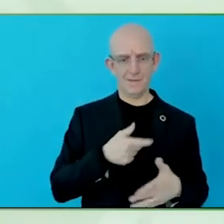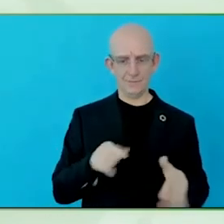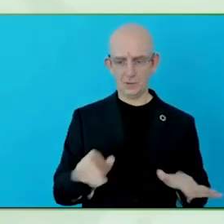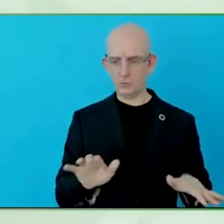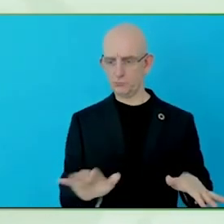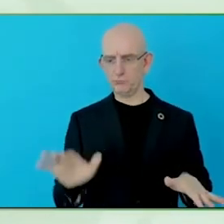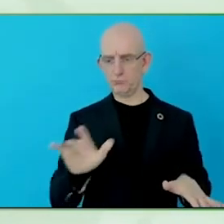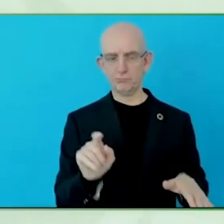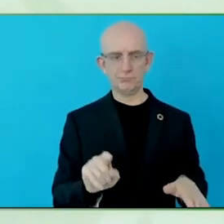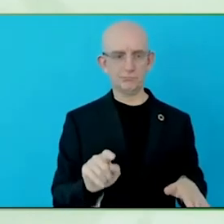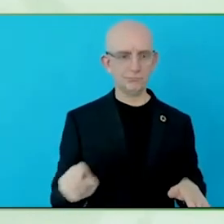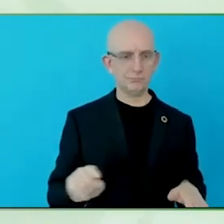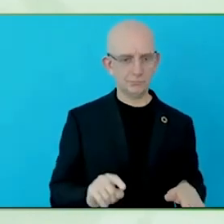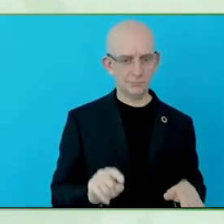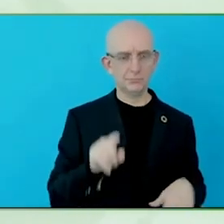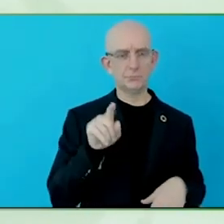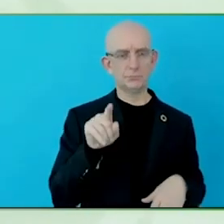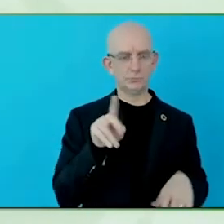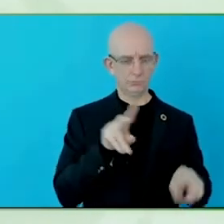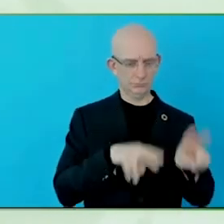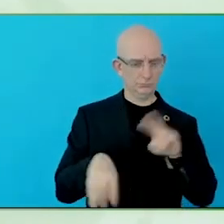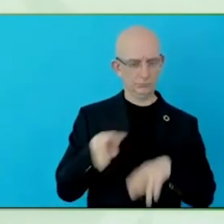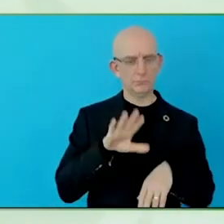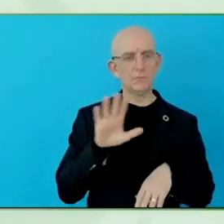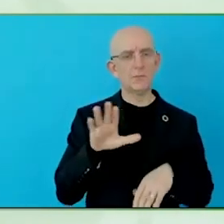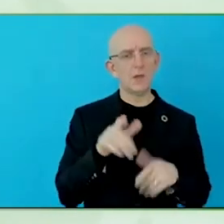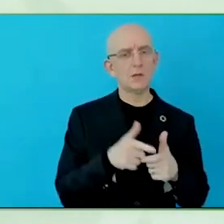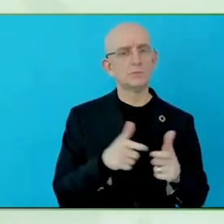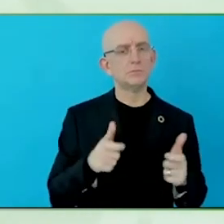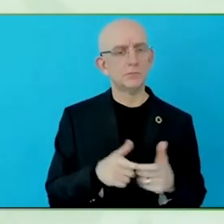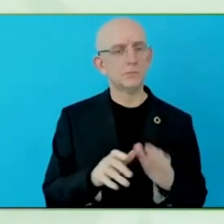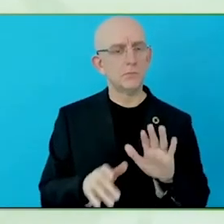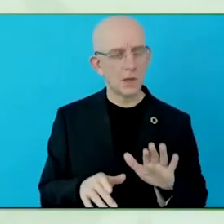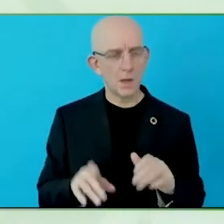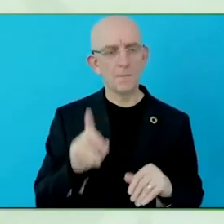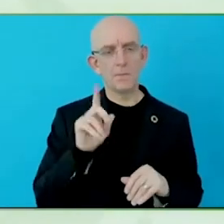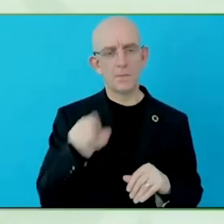So you get onto the website, get an idea of those products are, and then